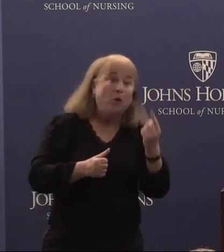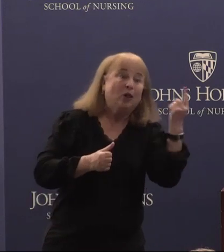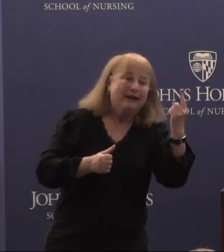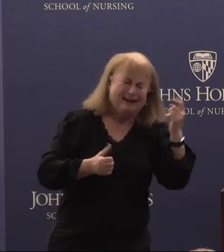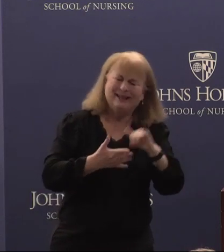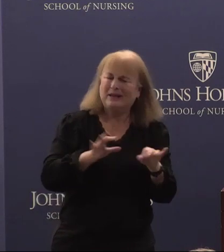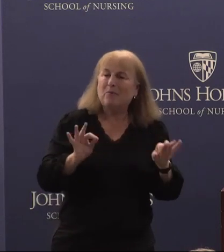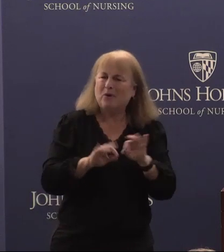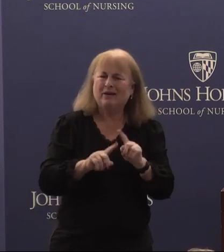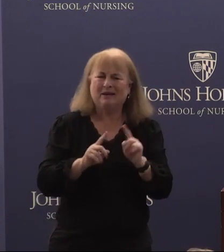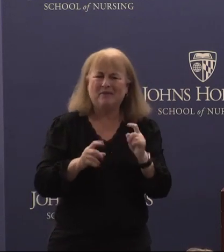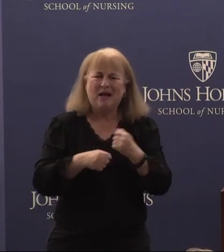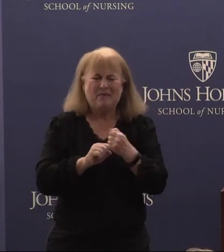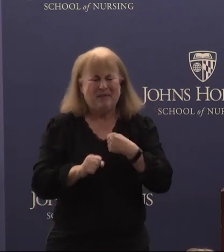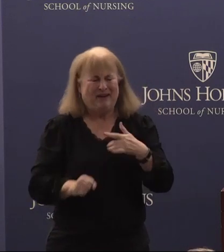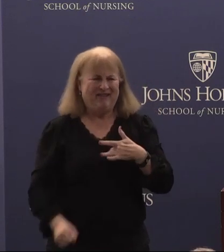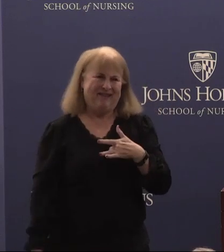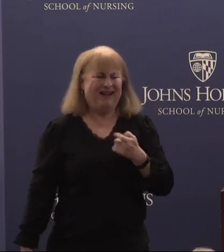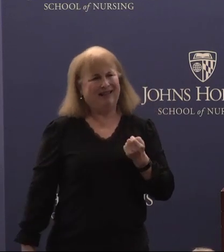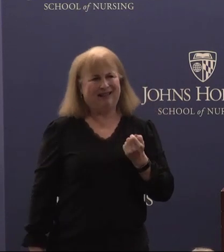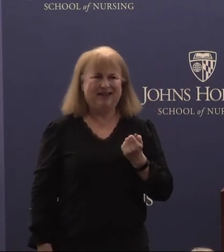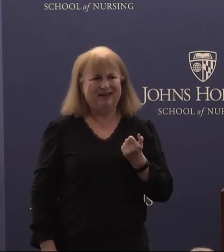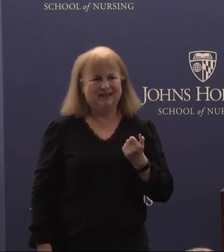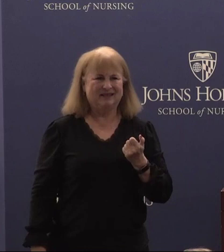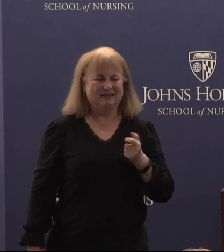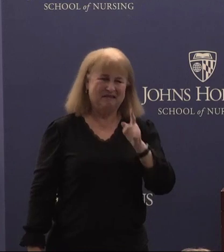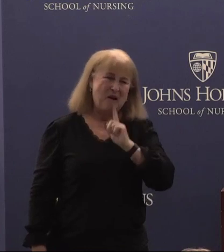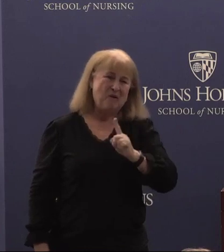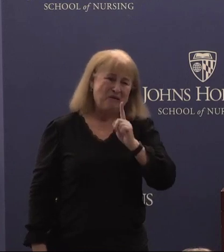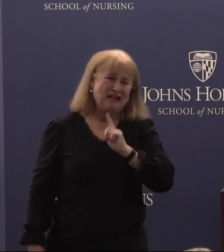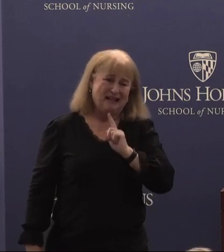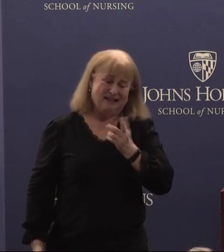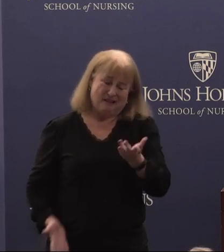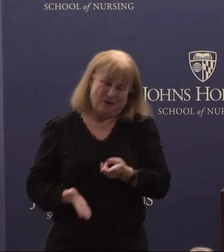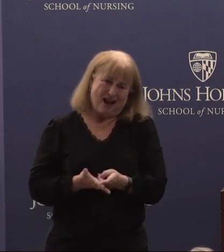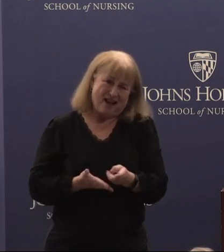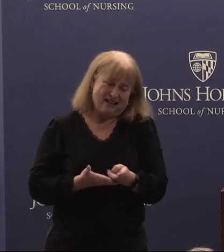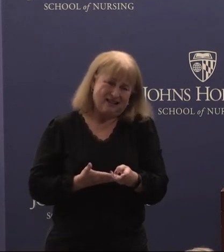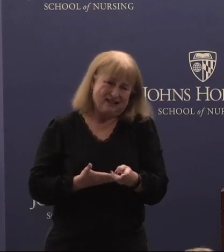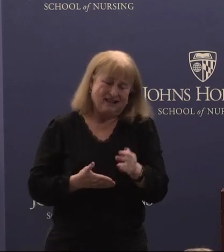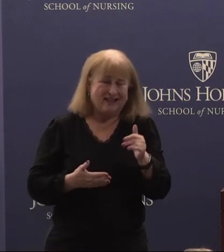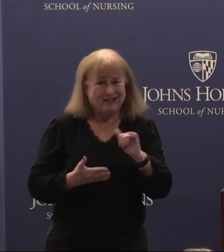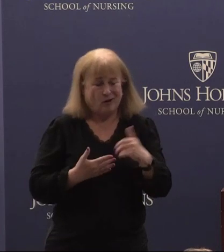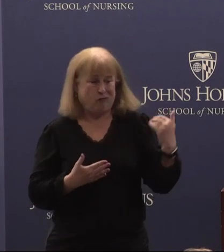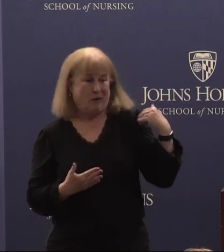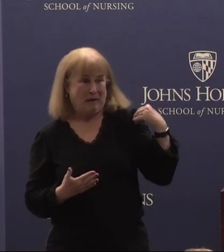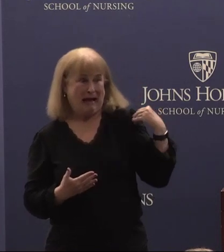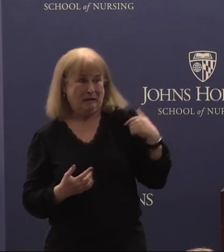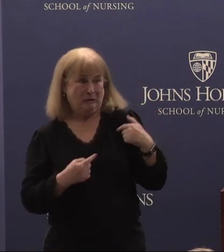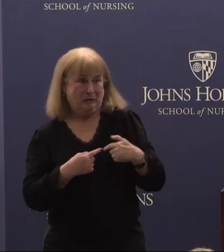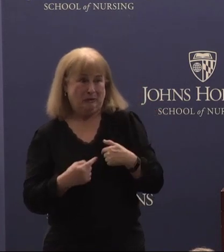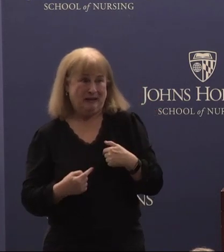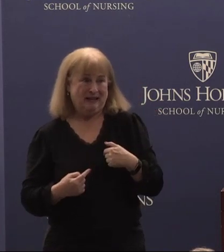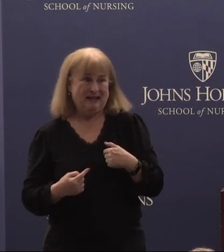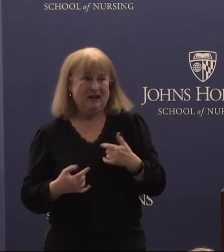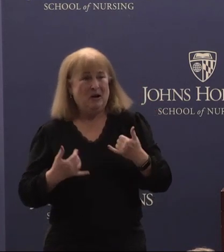but they always have made me feel a little lonely to be honest and a reminder that we still have so